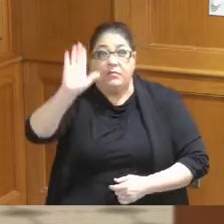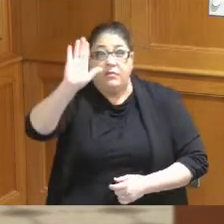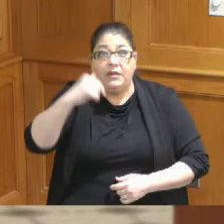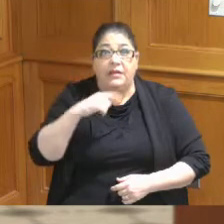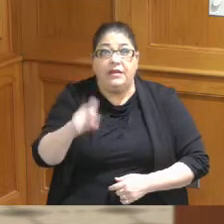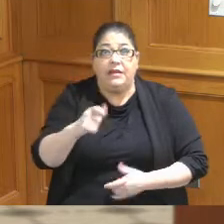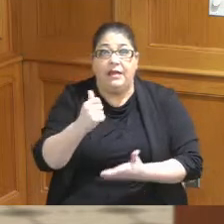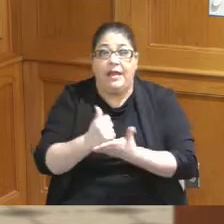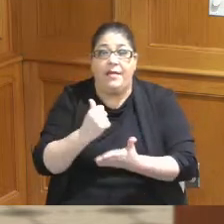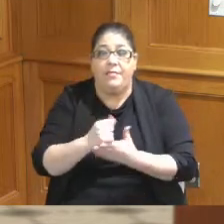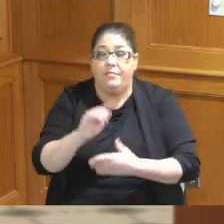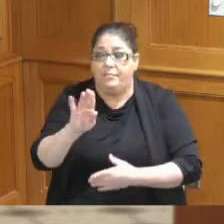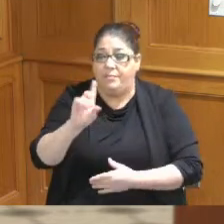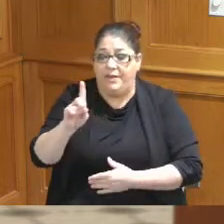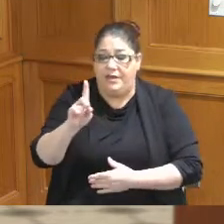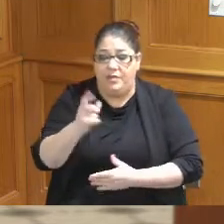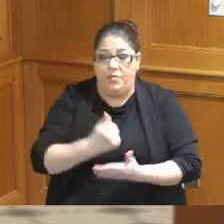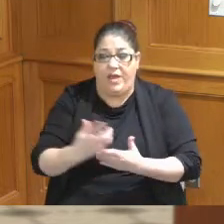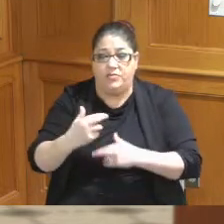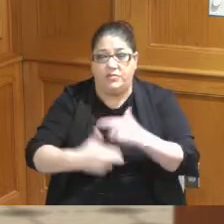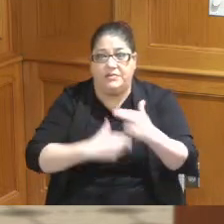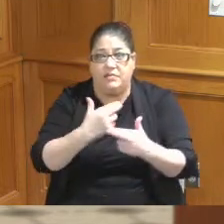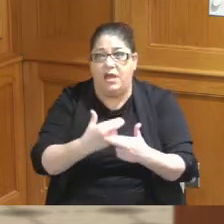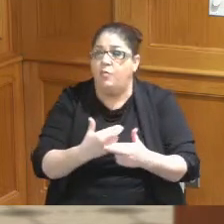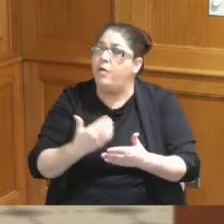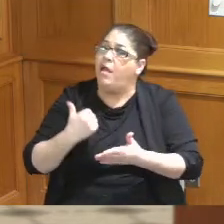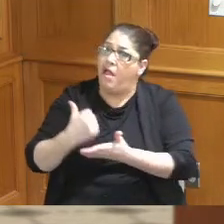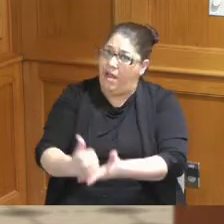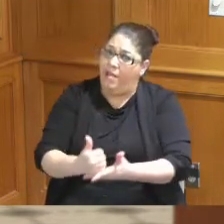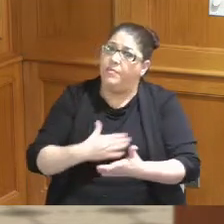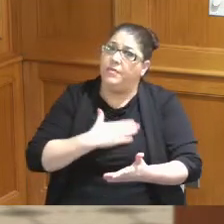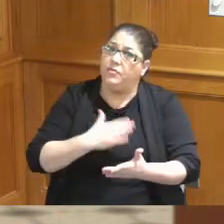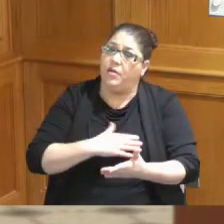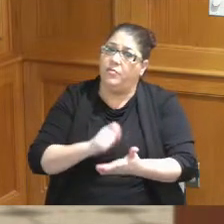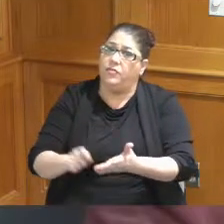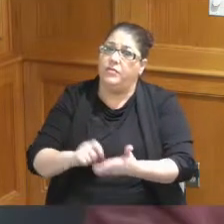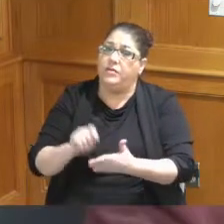coming up will help them with help write their bid specs well I noticed you mentioned reading